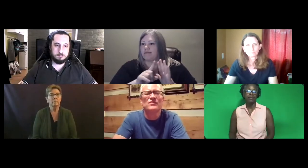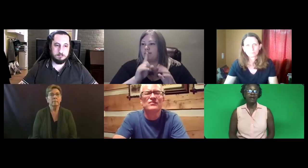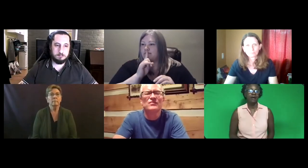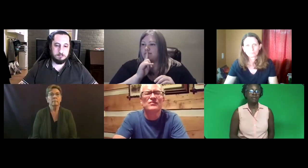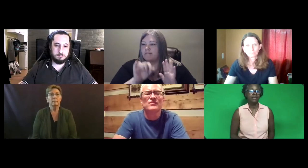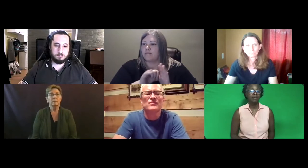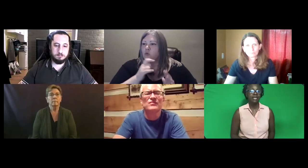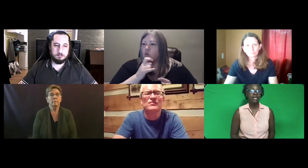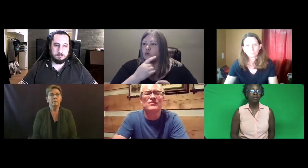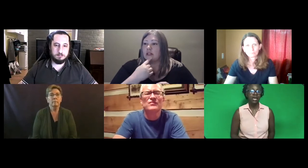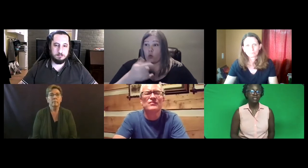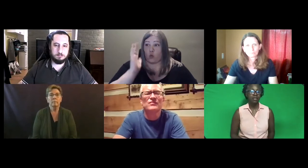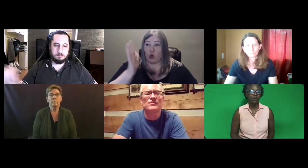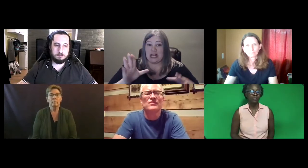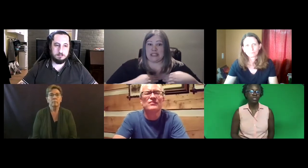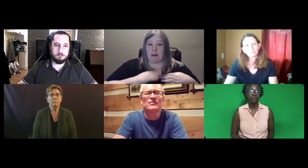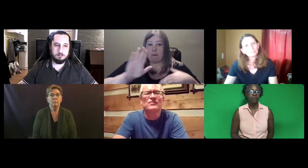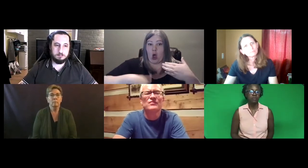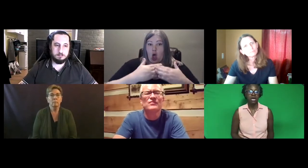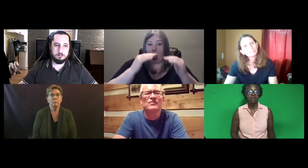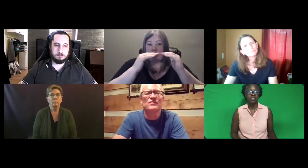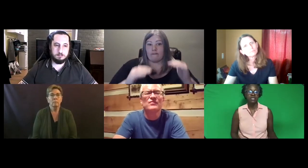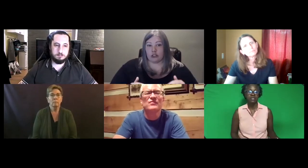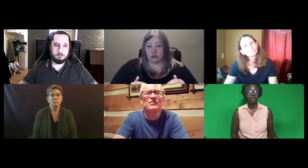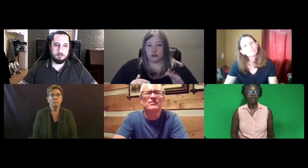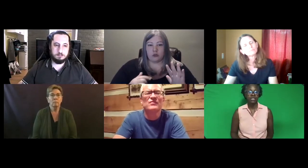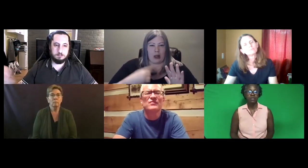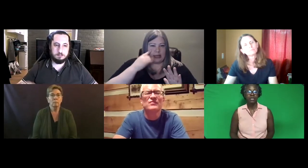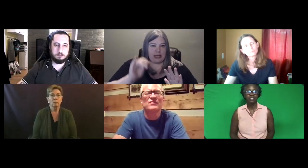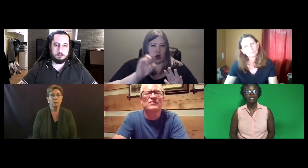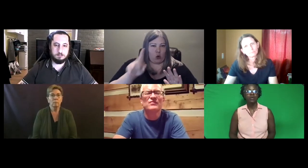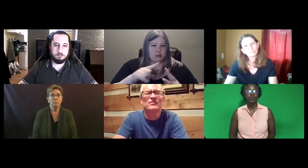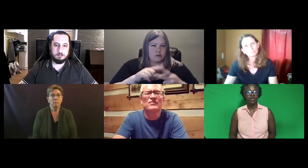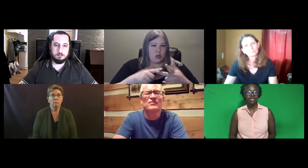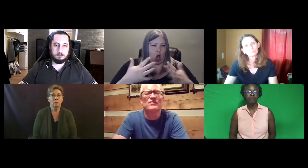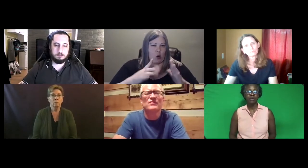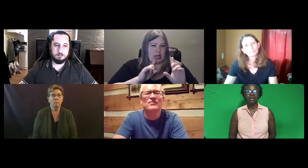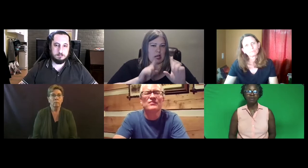And somebody also asked a question from an anonymous participant. Will you accept all levels?